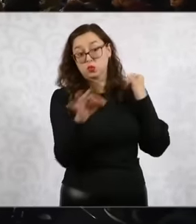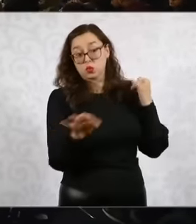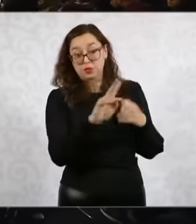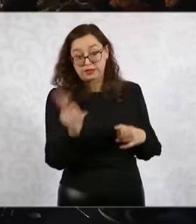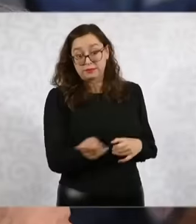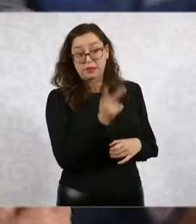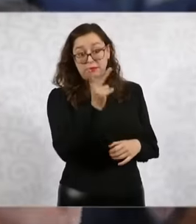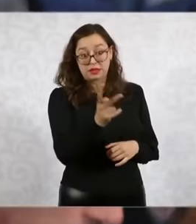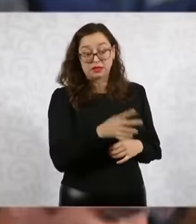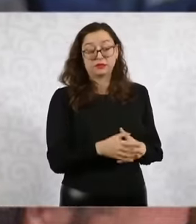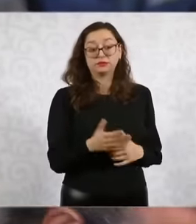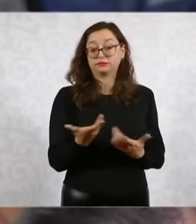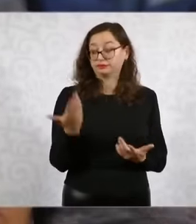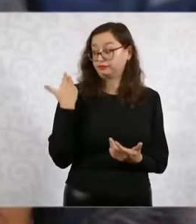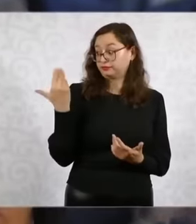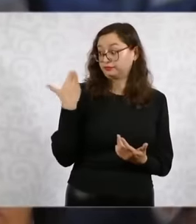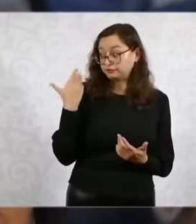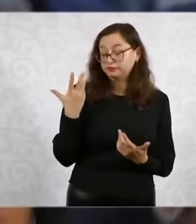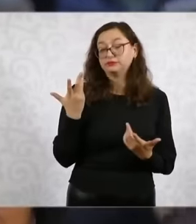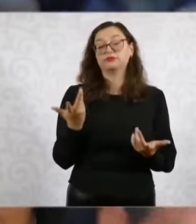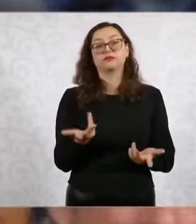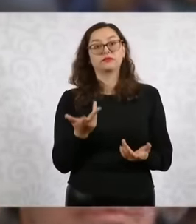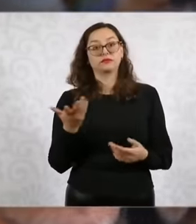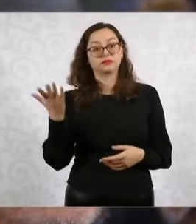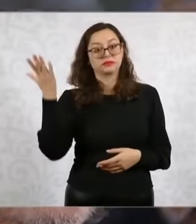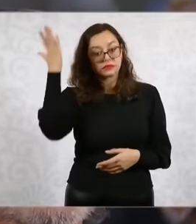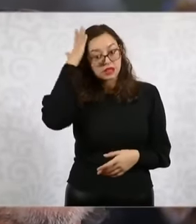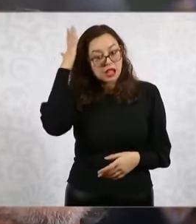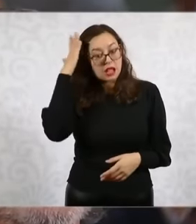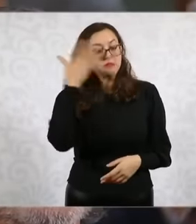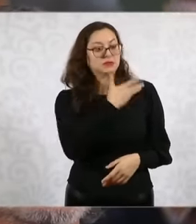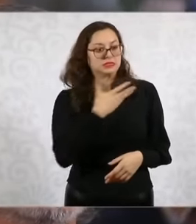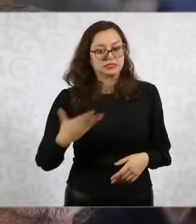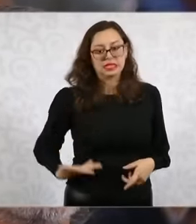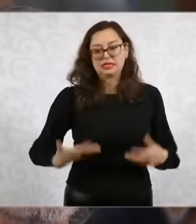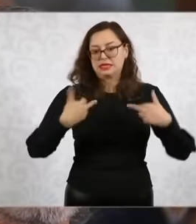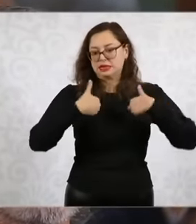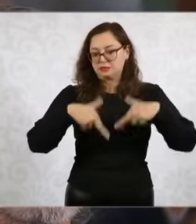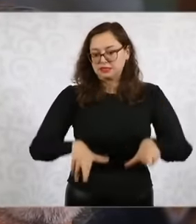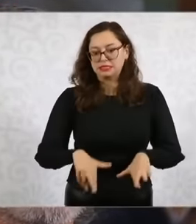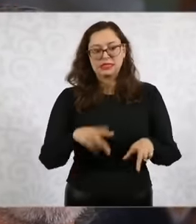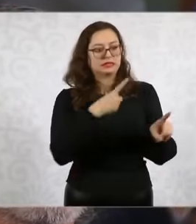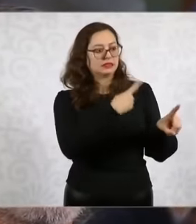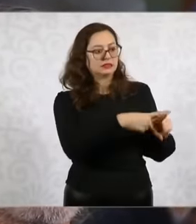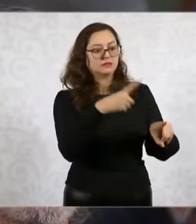many nations evidently. There was also the presence of some women such as the wife of the